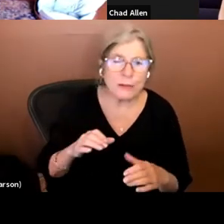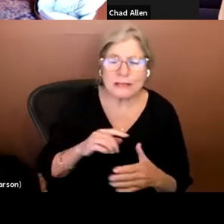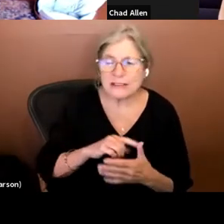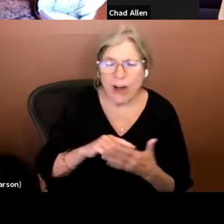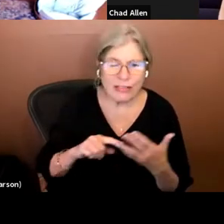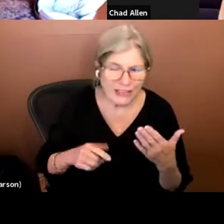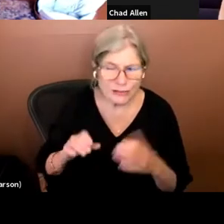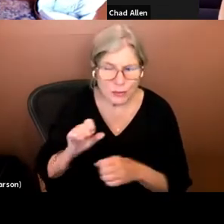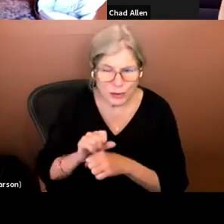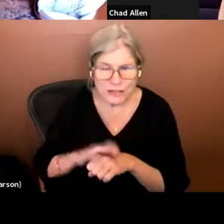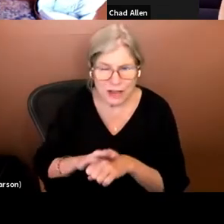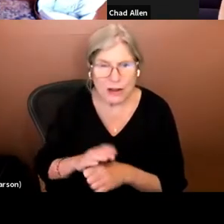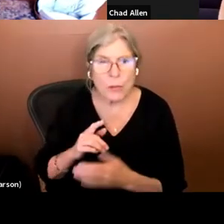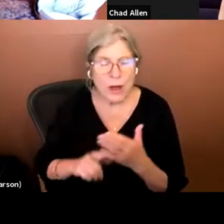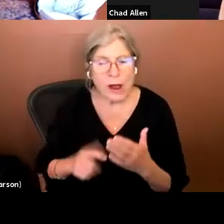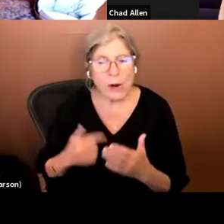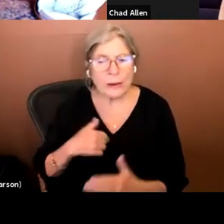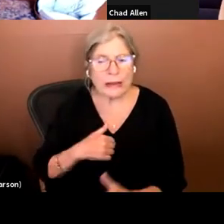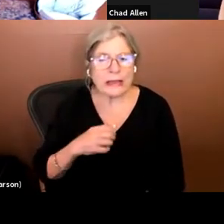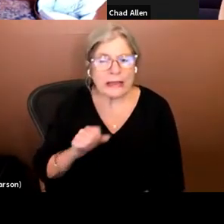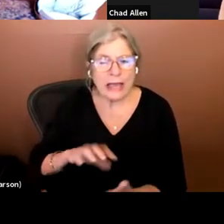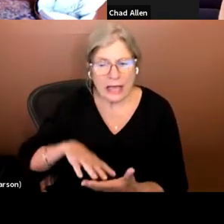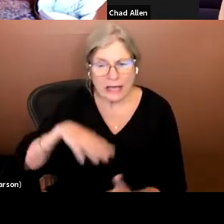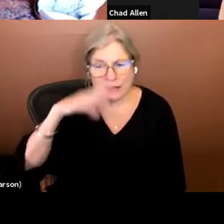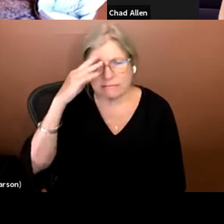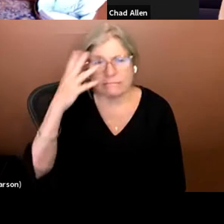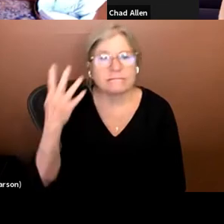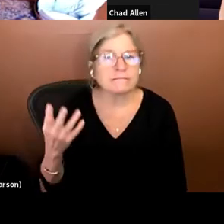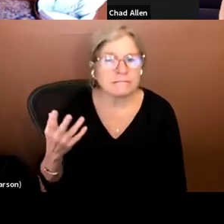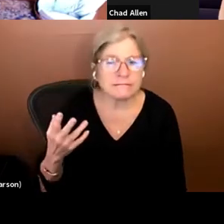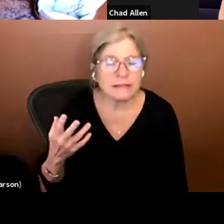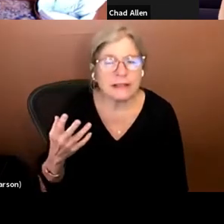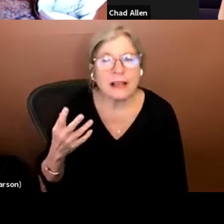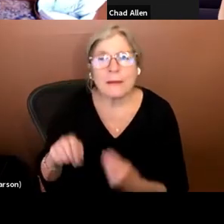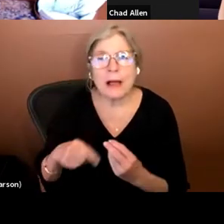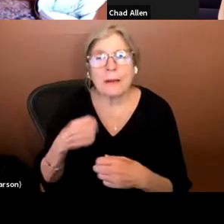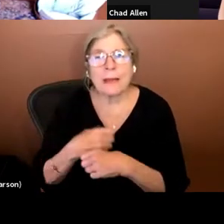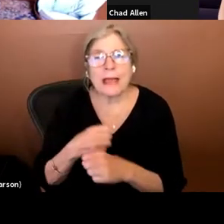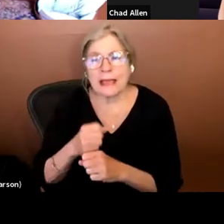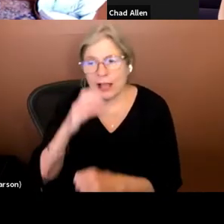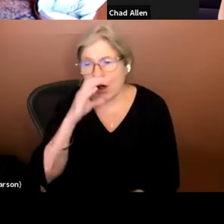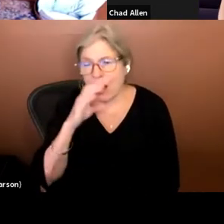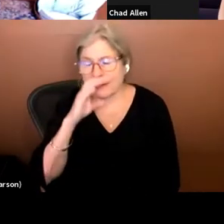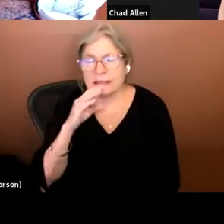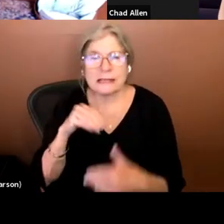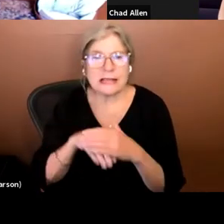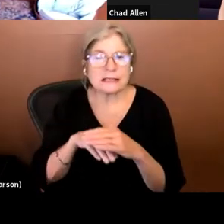and what we can kind of take away in terms of making comics accessible. Rick Boggs: Thank you.